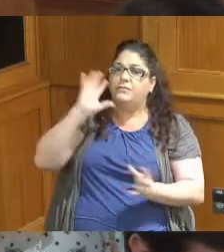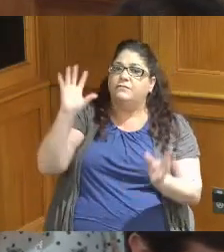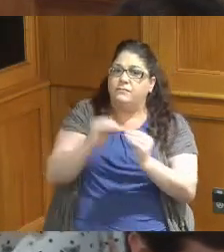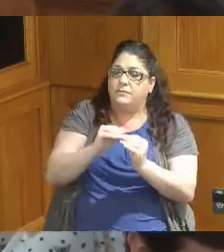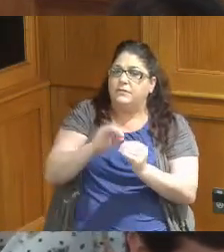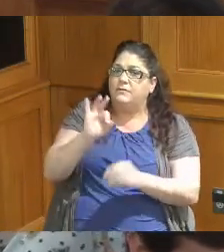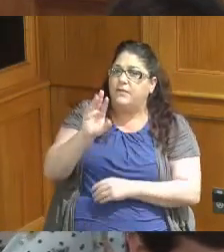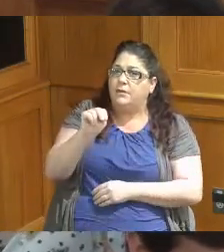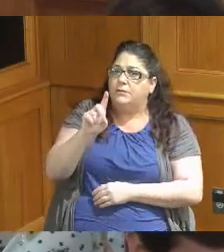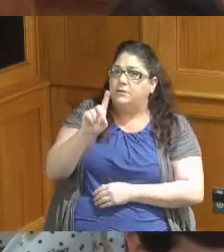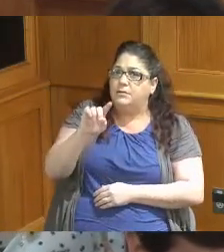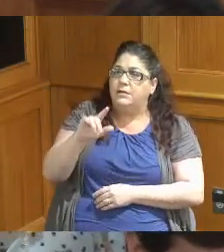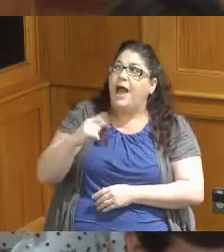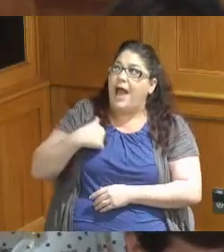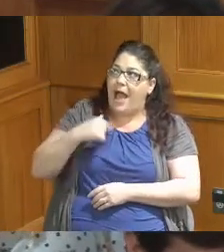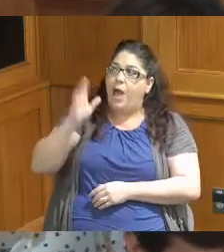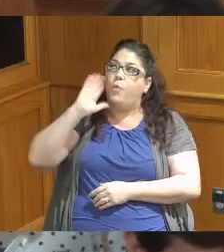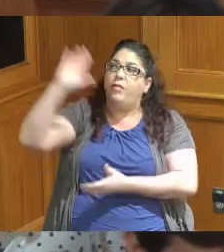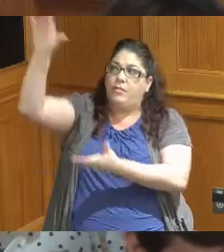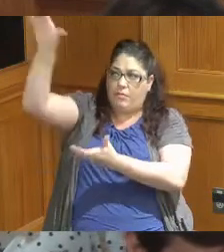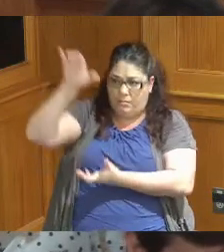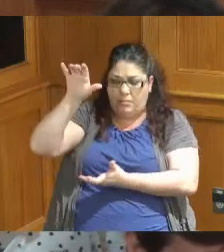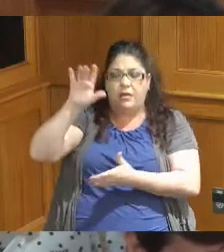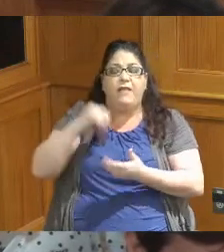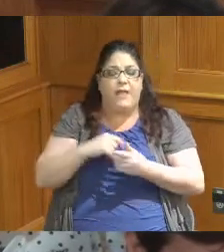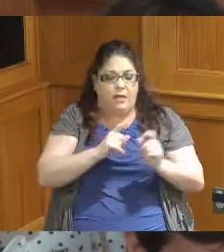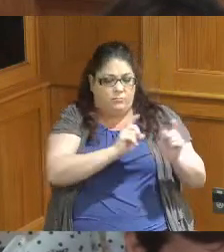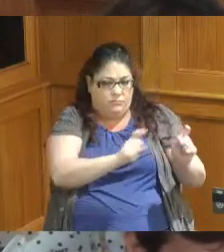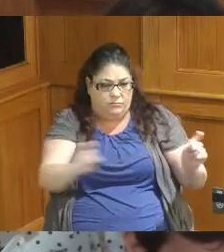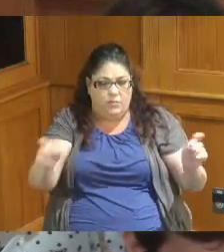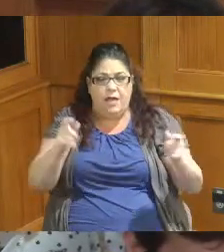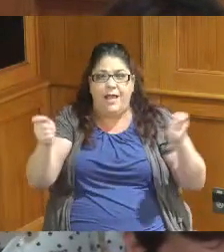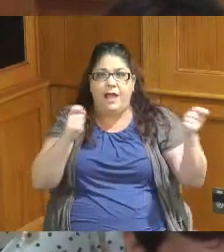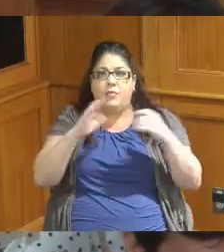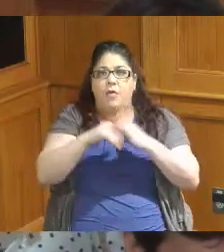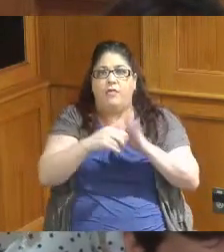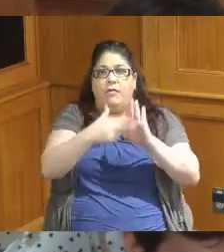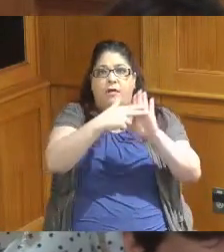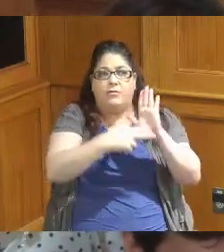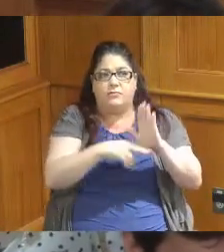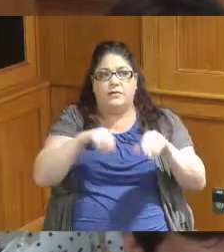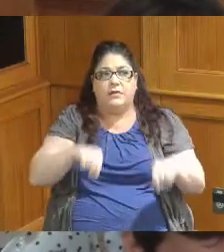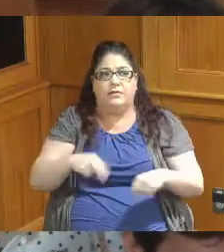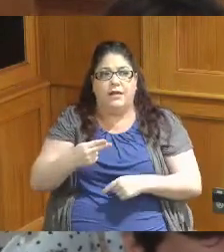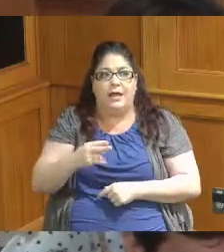I'm the one who Administers all of those contracts and funds in Hamilton County so when we say ARPA